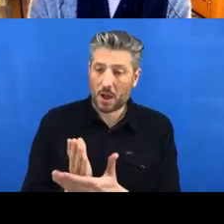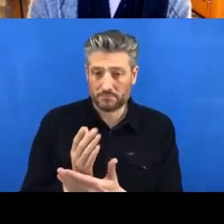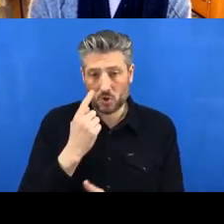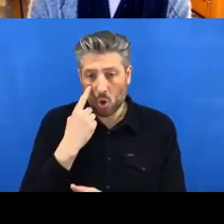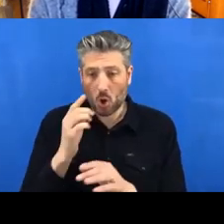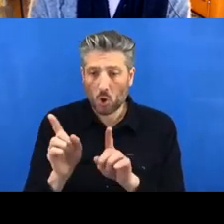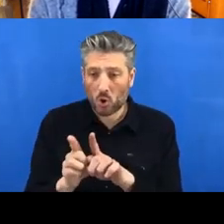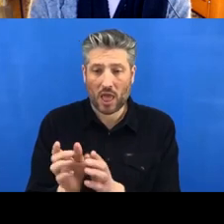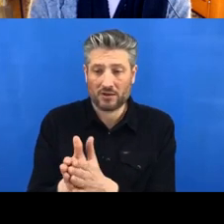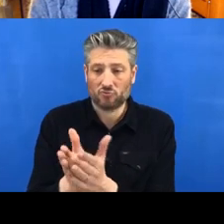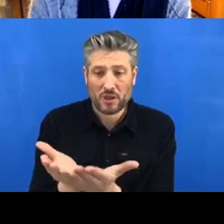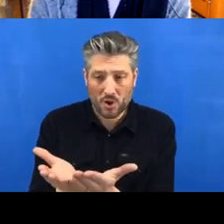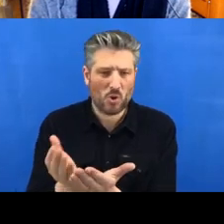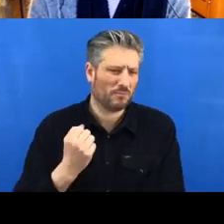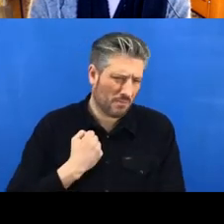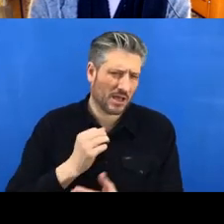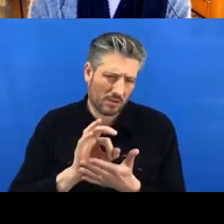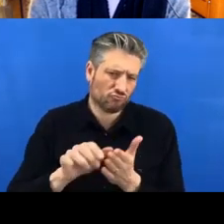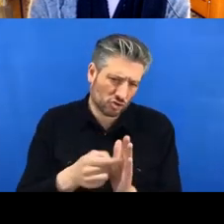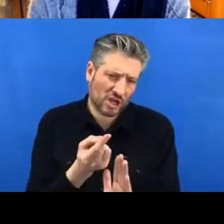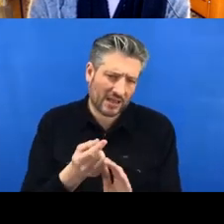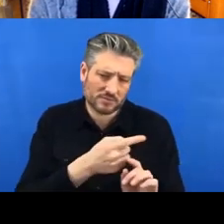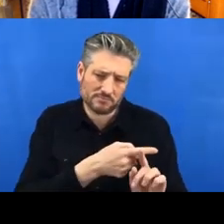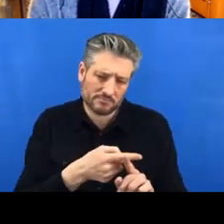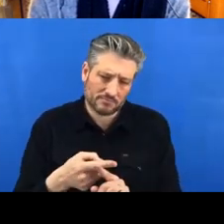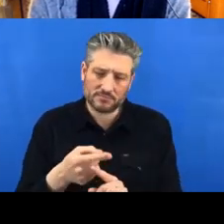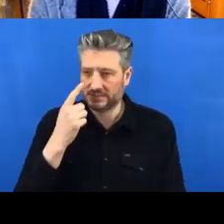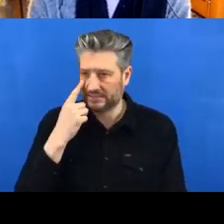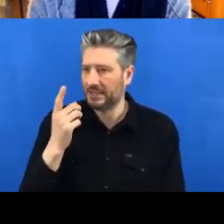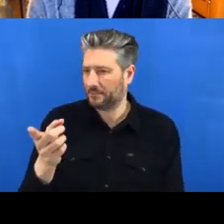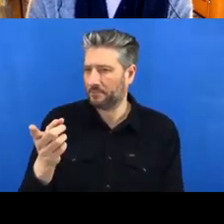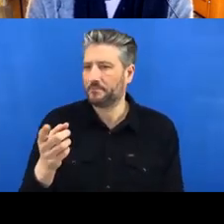So it's got subfolders like ‘data’ and ‘scripts’ and things like that. You can also edit one of the files